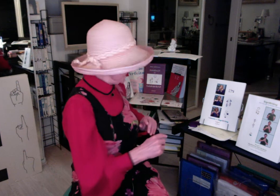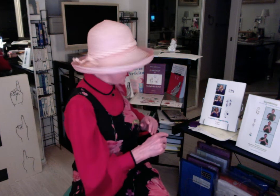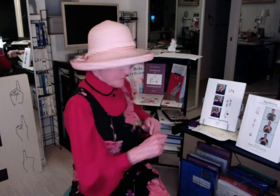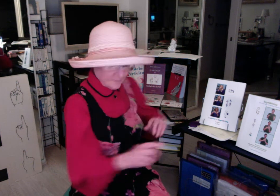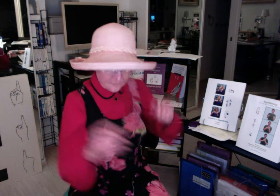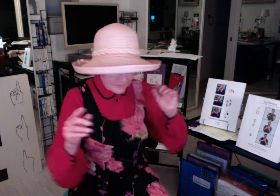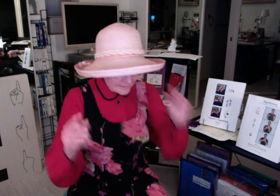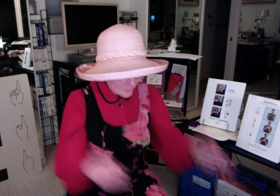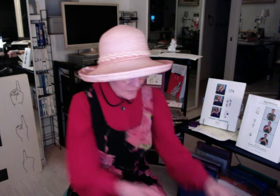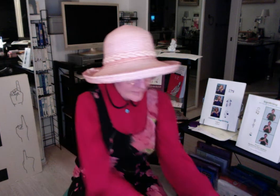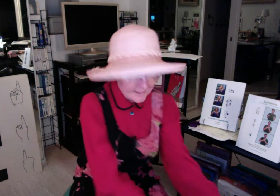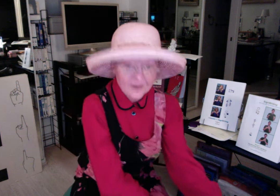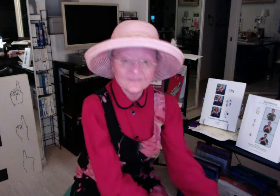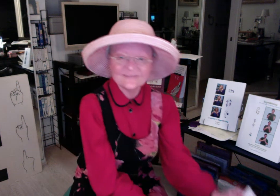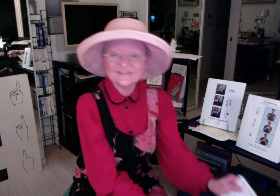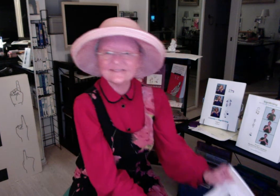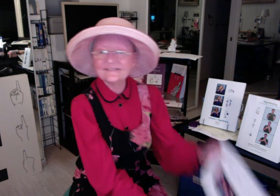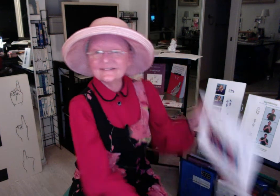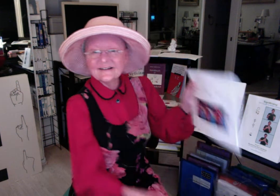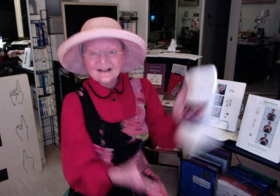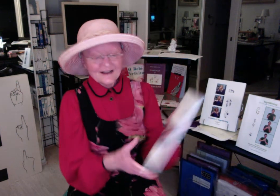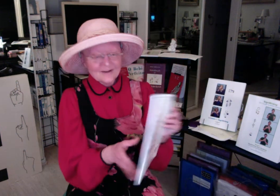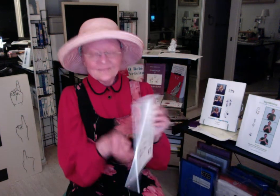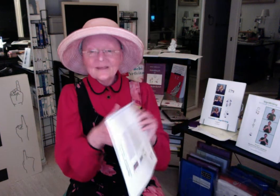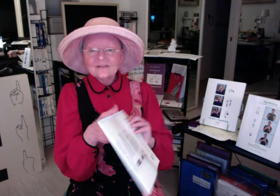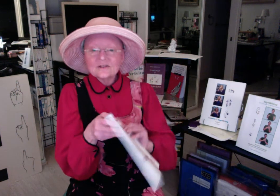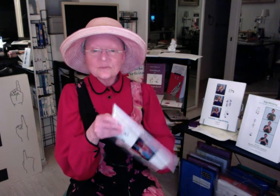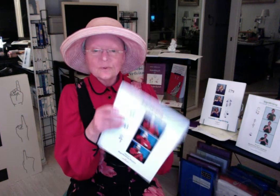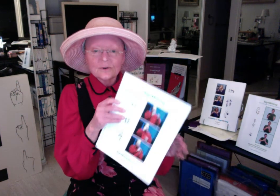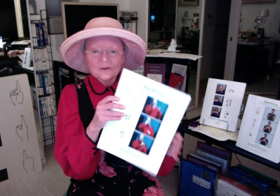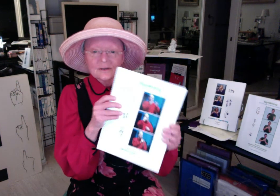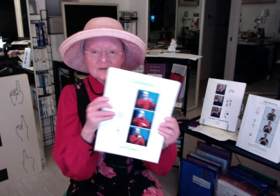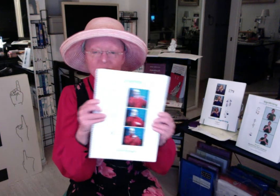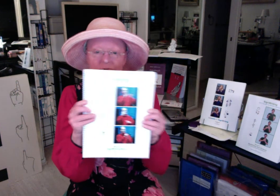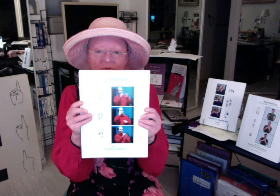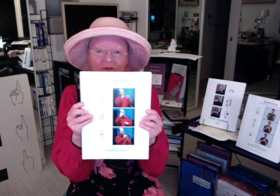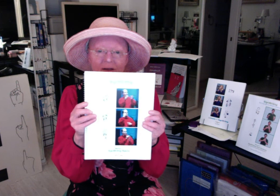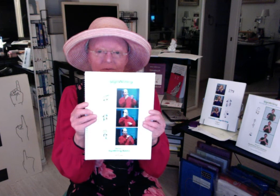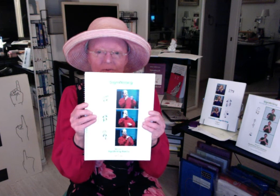Let me find them - oh here they are. Really this book is a book that I wrote years